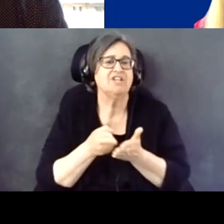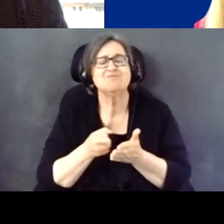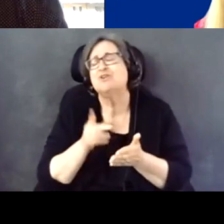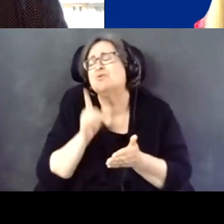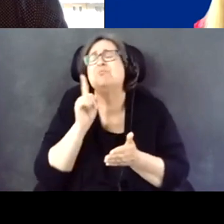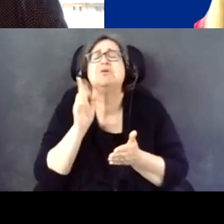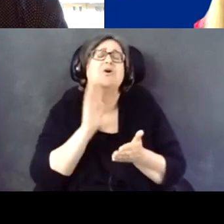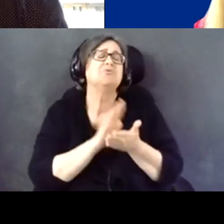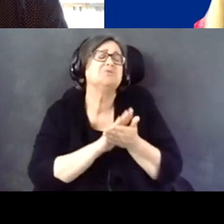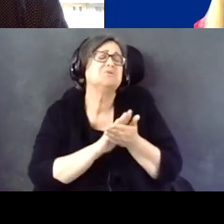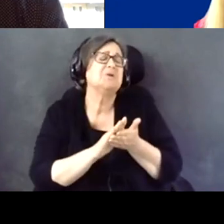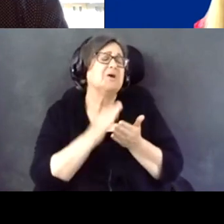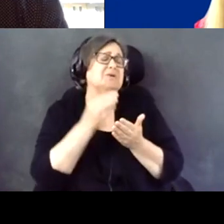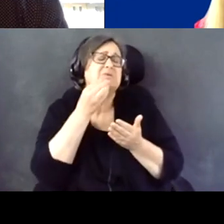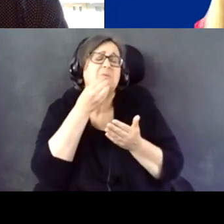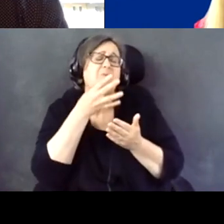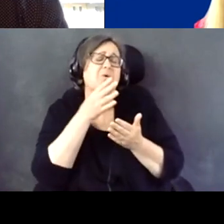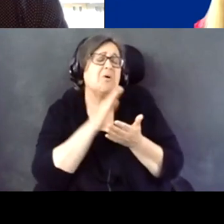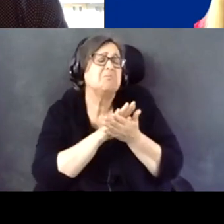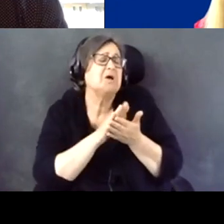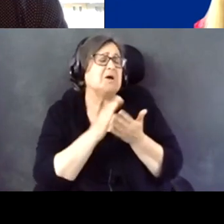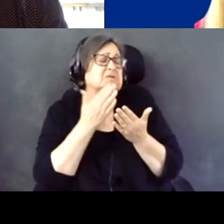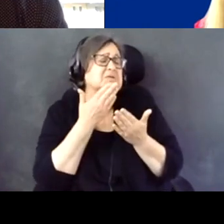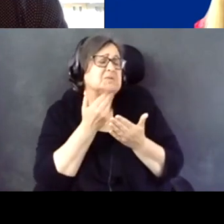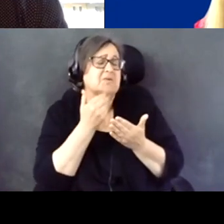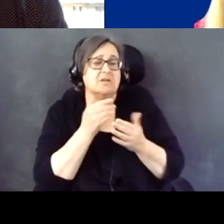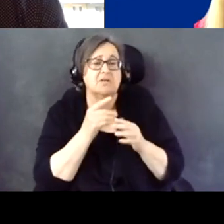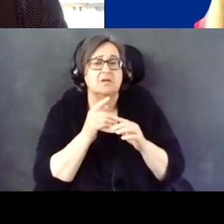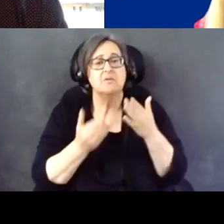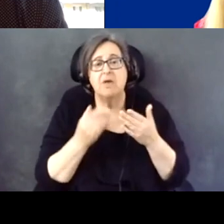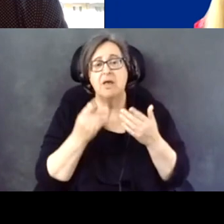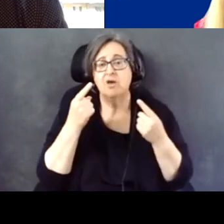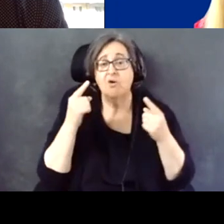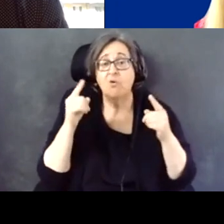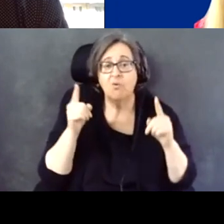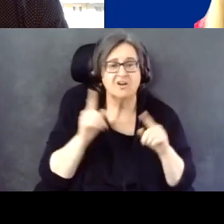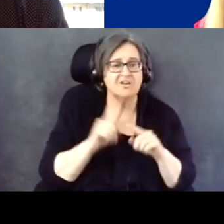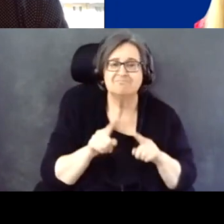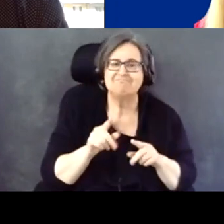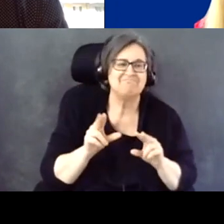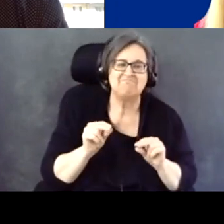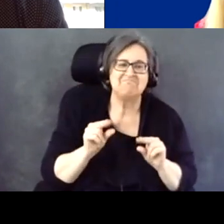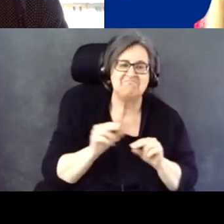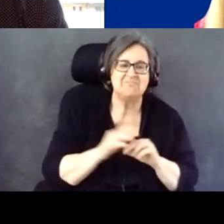But you have to go a little further, because we have to get our people registered to vote.